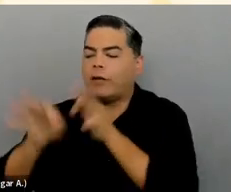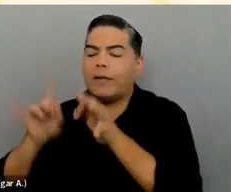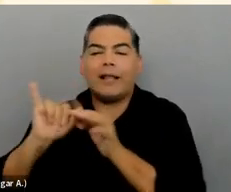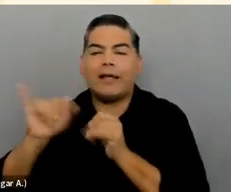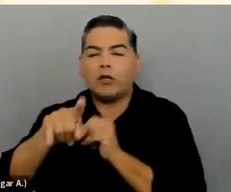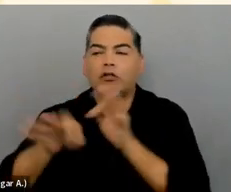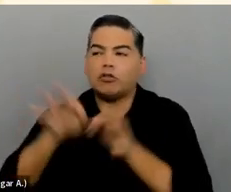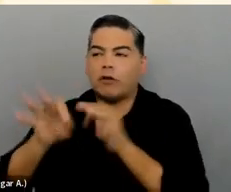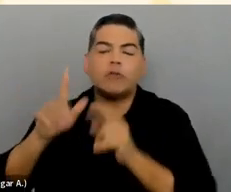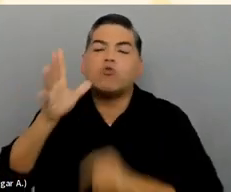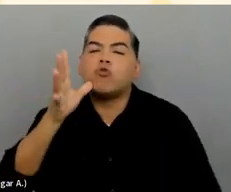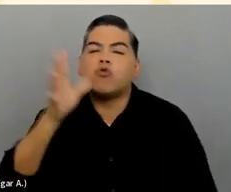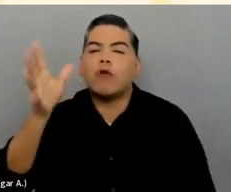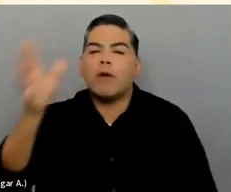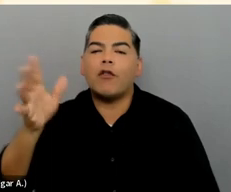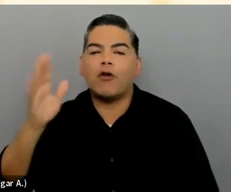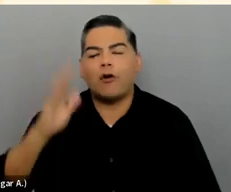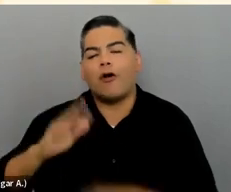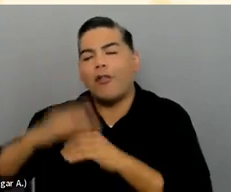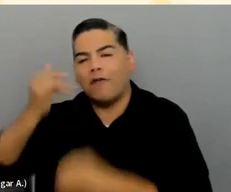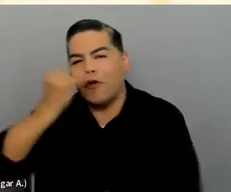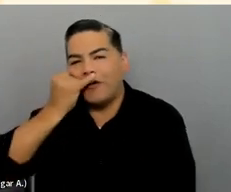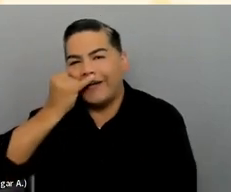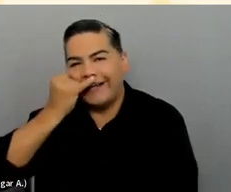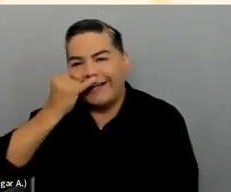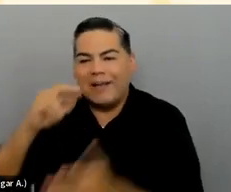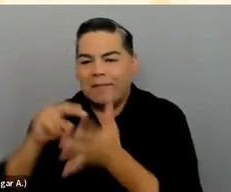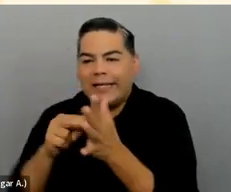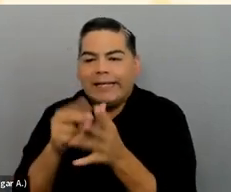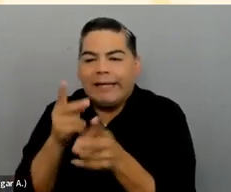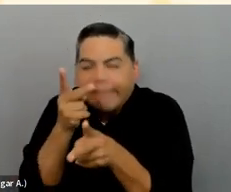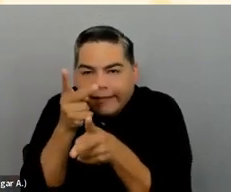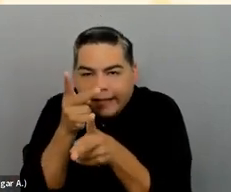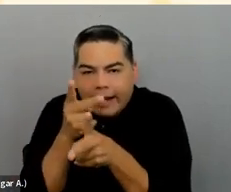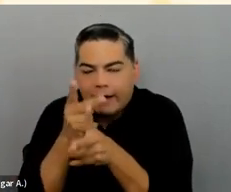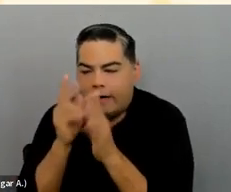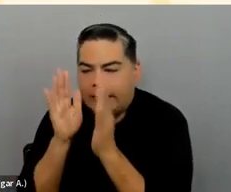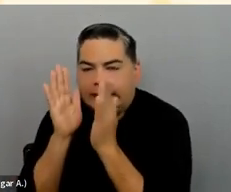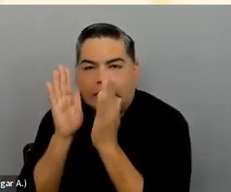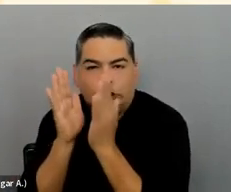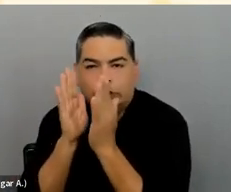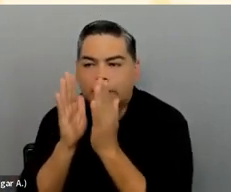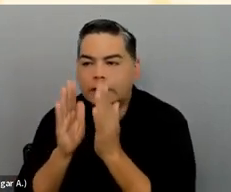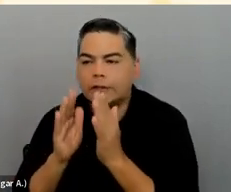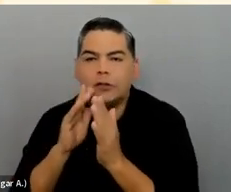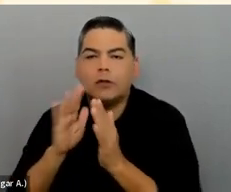to your grandmother over the phone. That kind of infused the care and attention to the outcome, like empathy and care for the outcome,